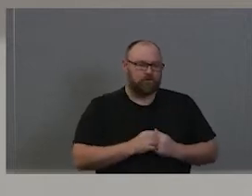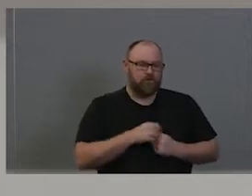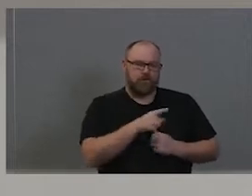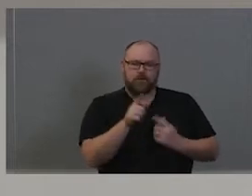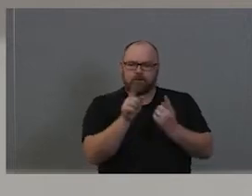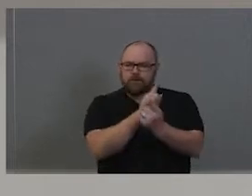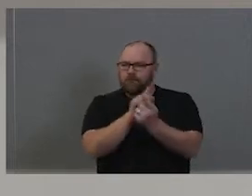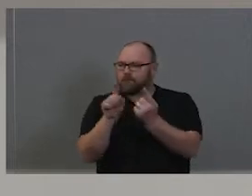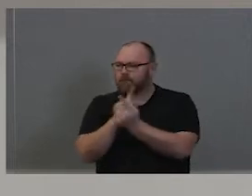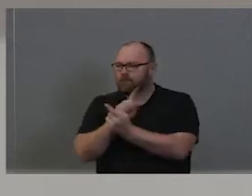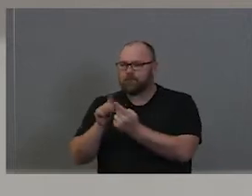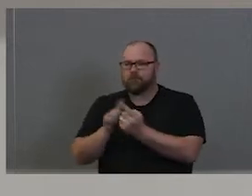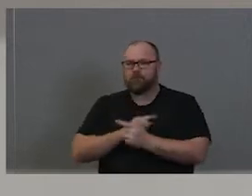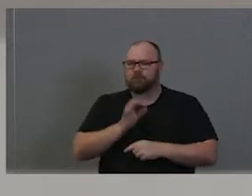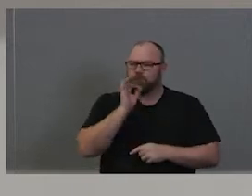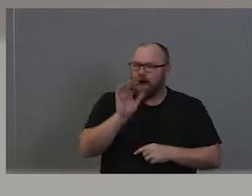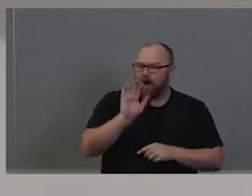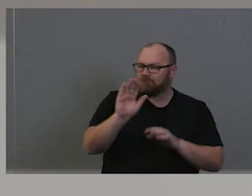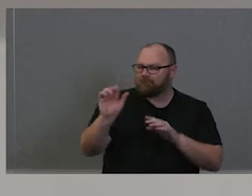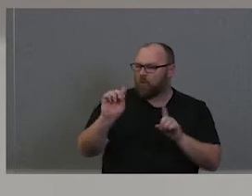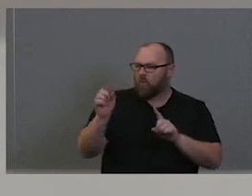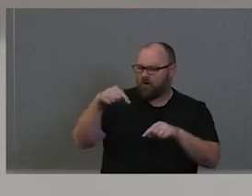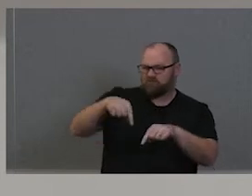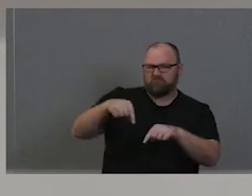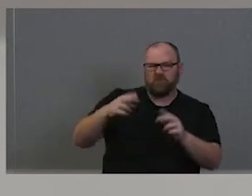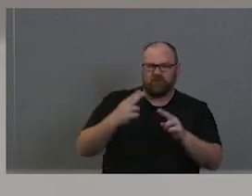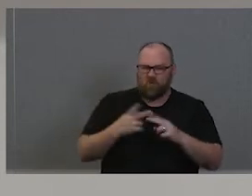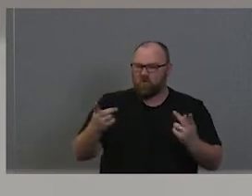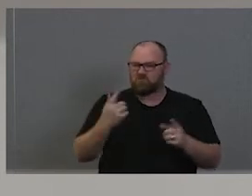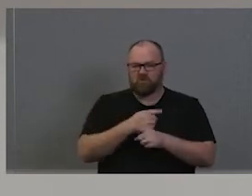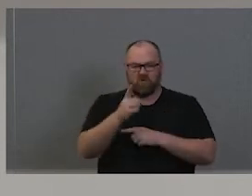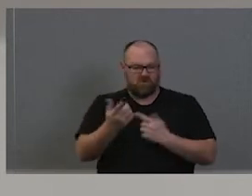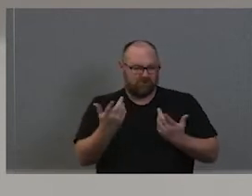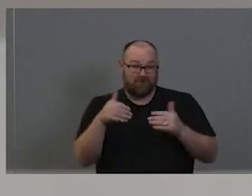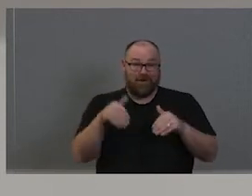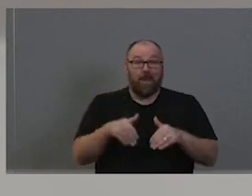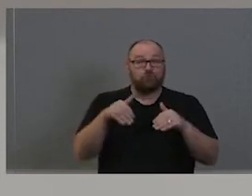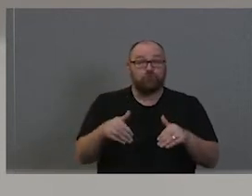grounds. He learned about the various sit down lands, and he also learned about the importance of the grass